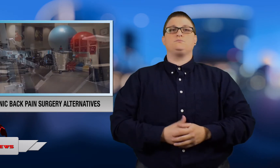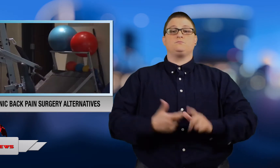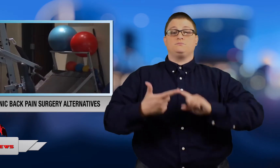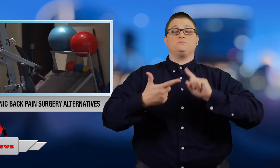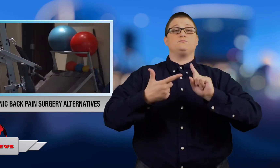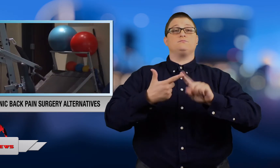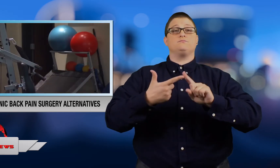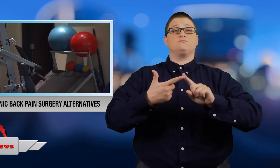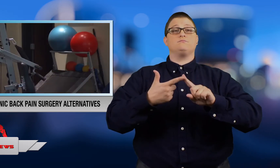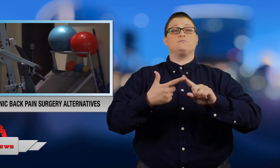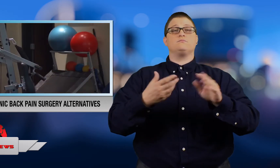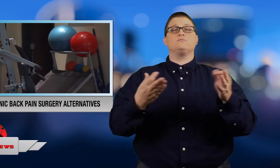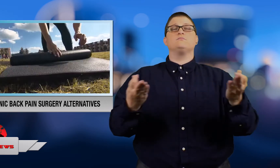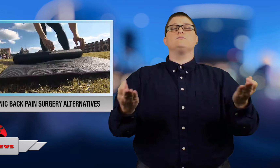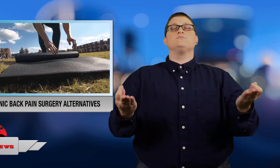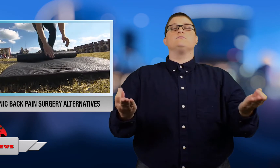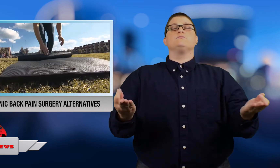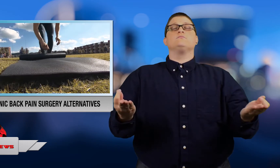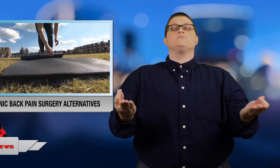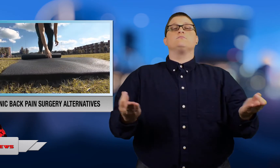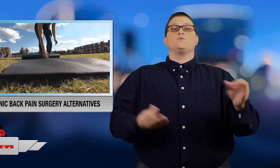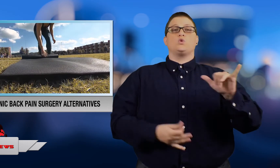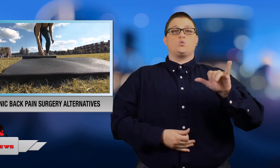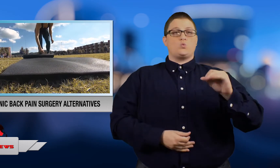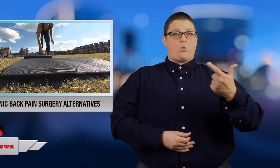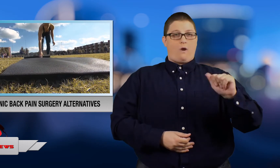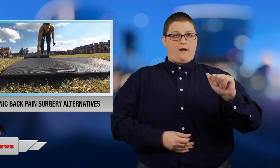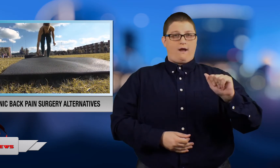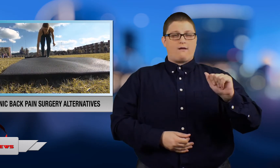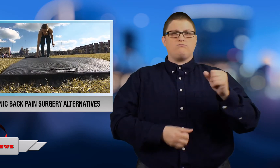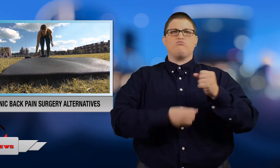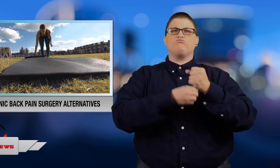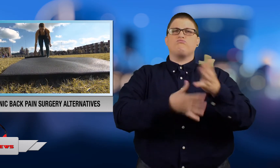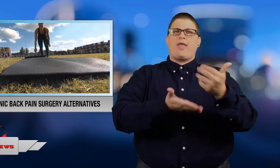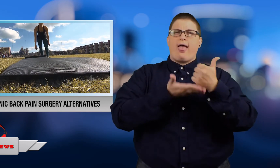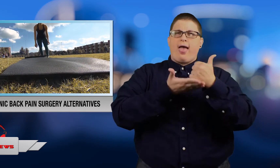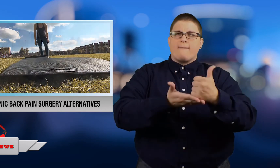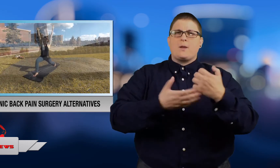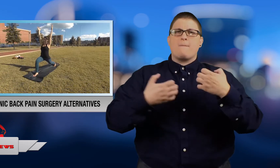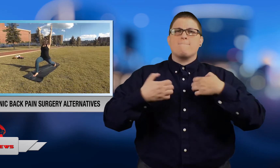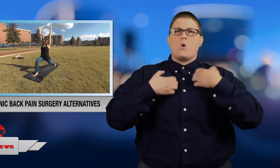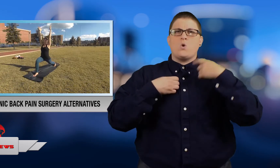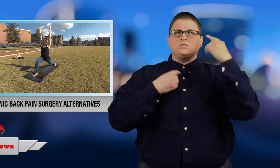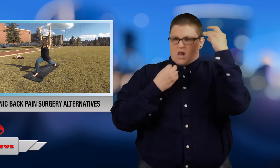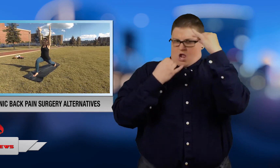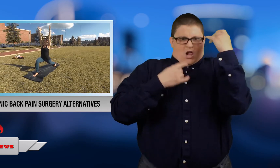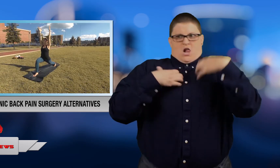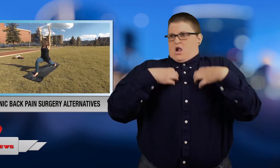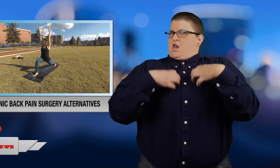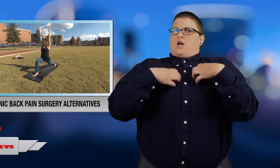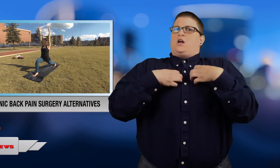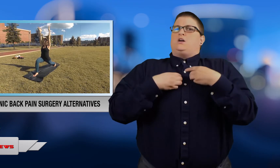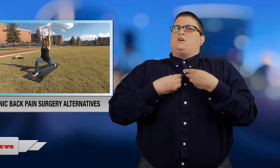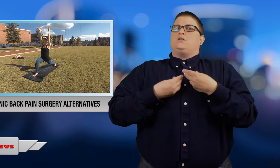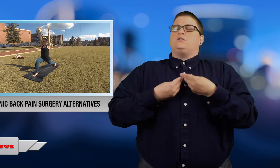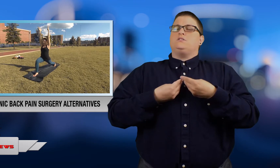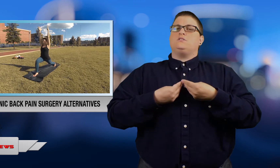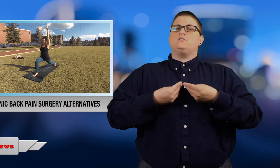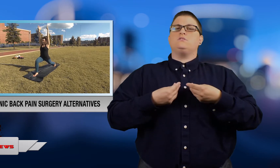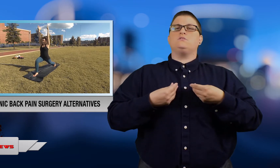Yoga and meditation is another option. It can help fight the emotional turmoil.